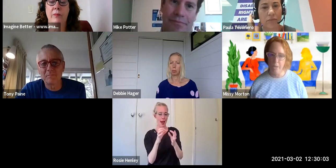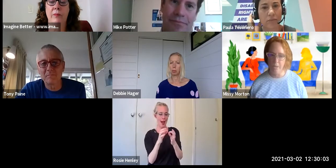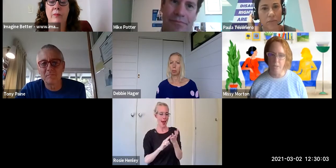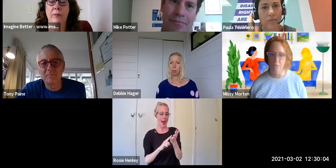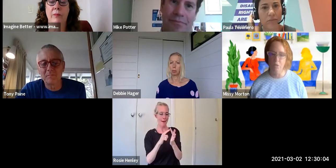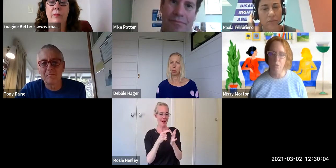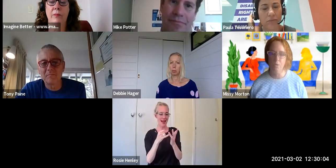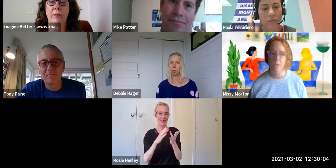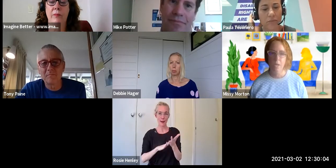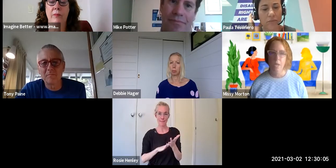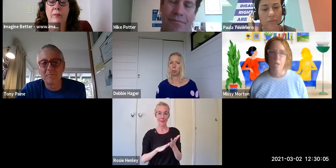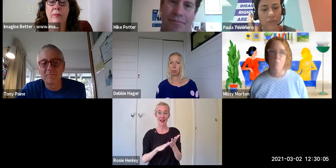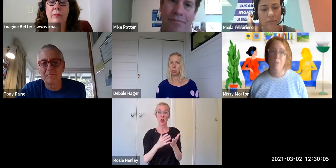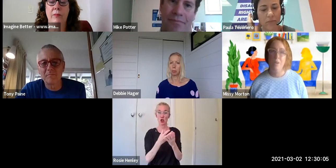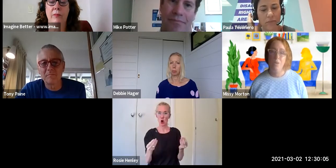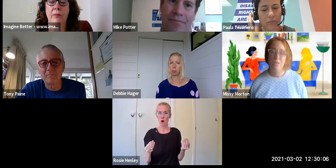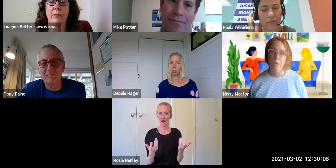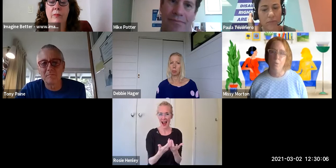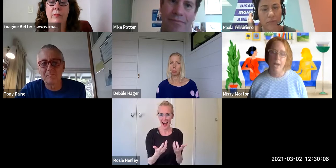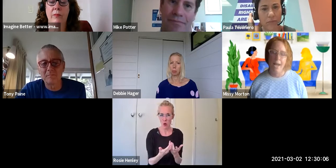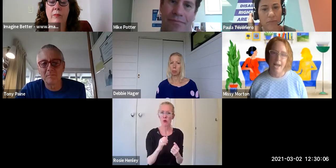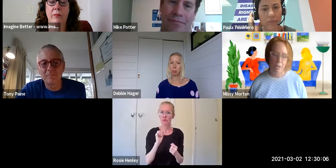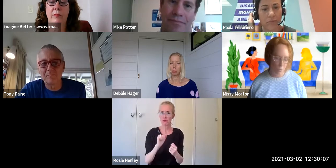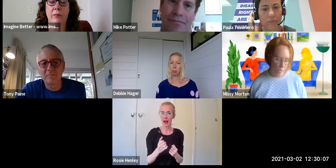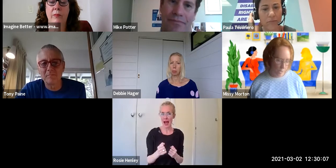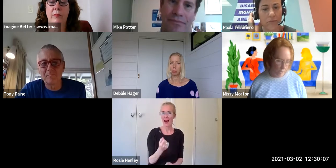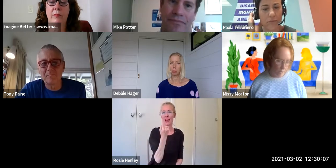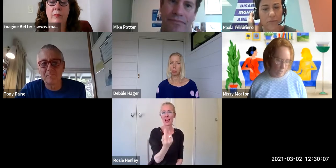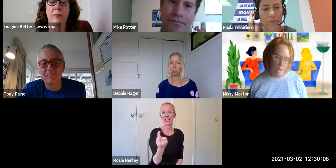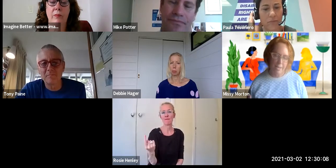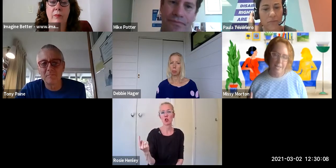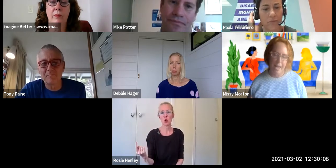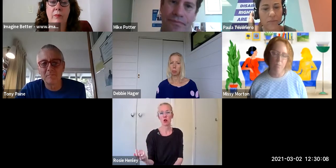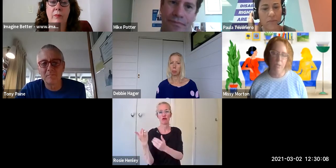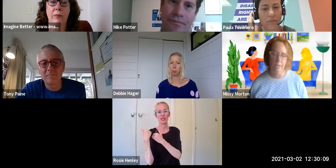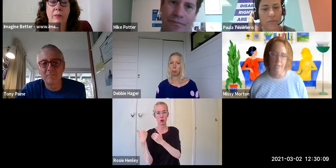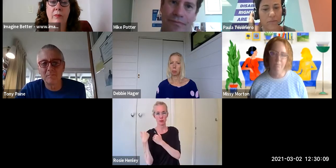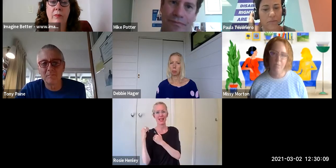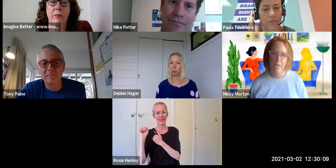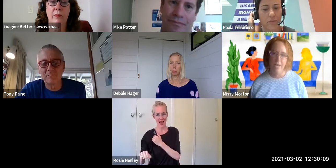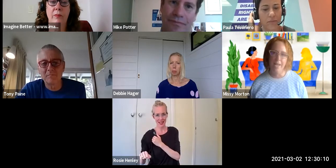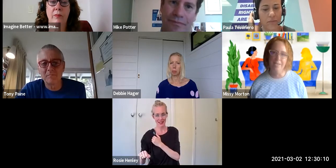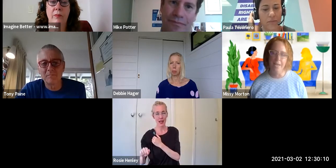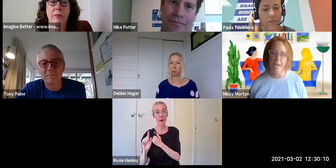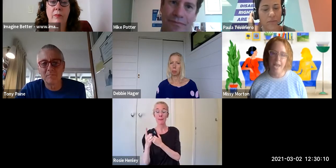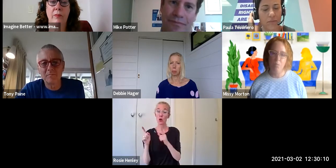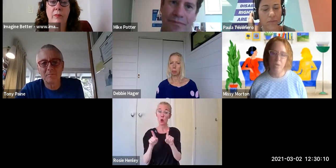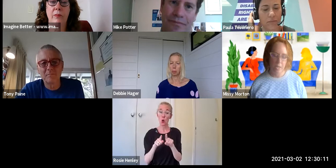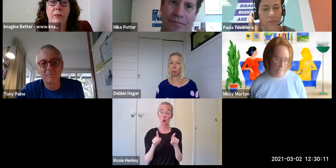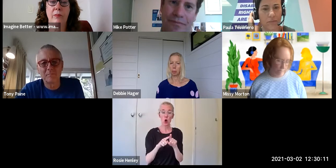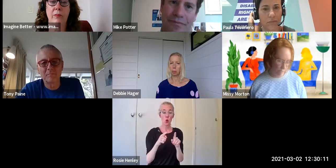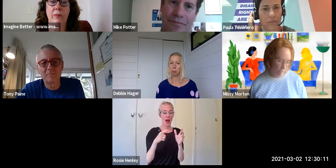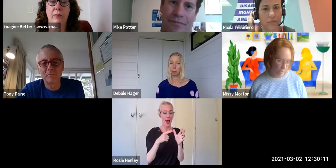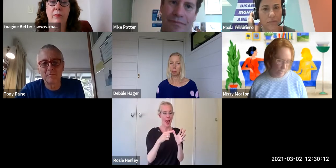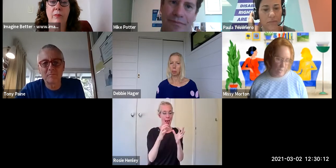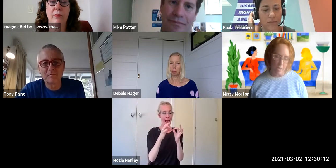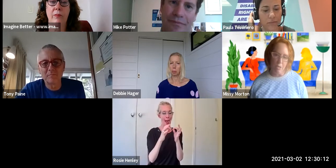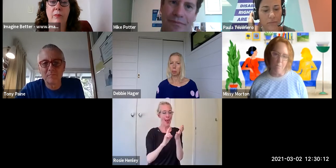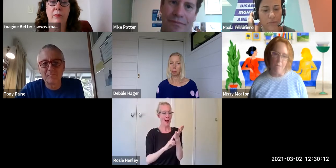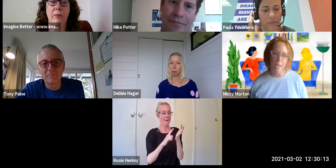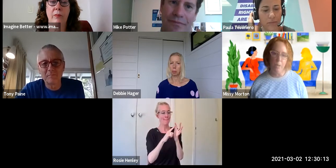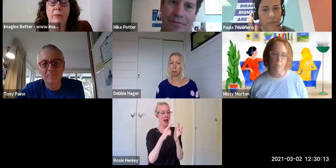that as individuals but also how do we/I see ableism, as the name we give to many people's